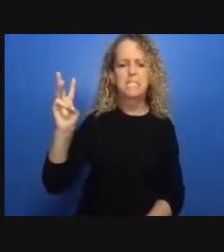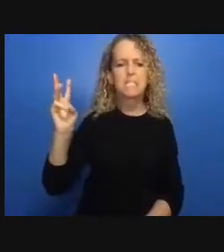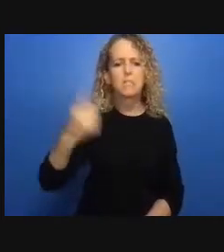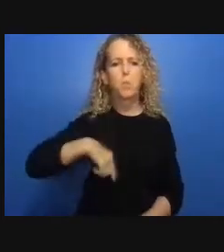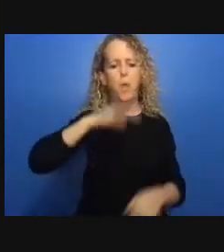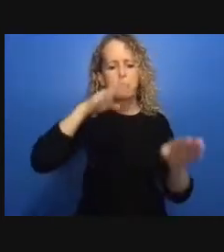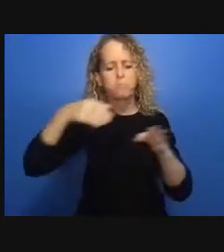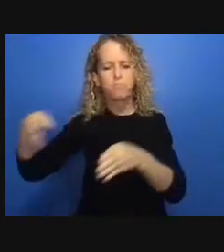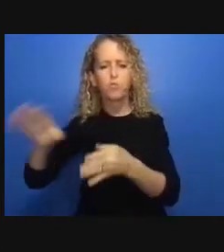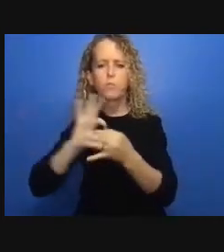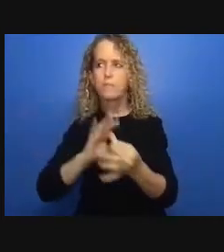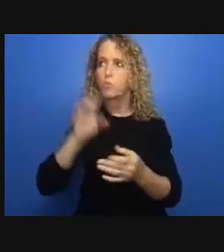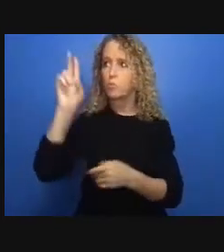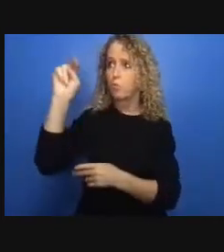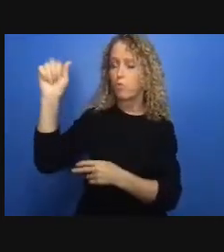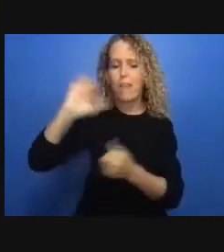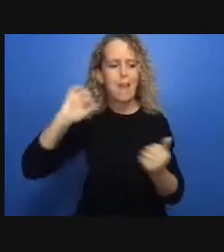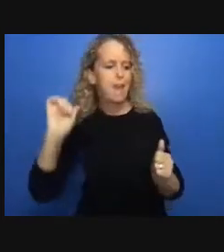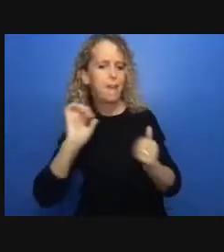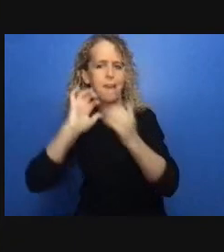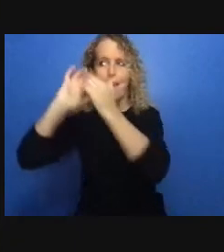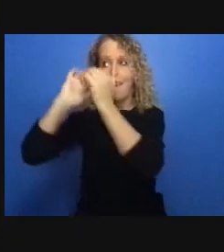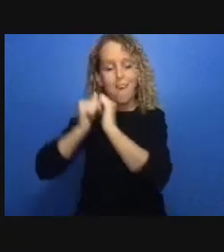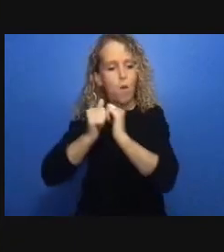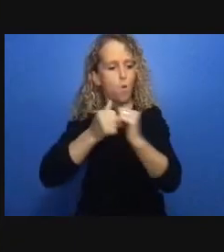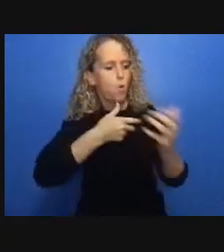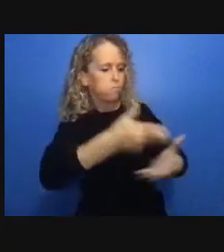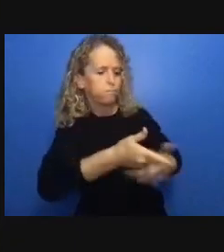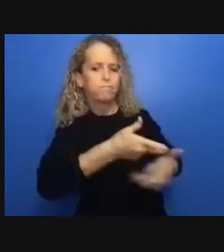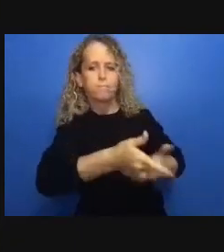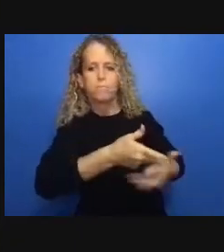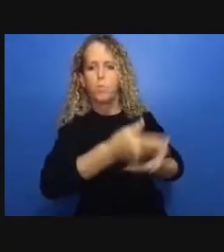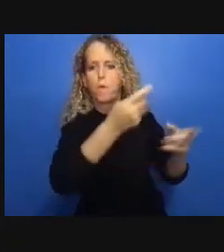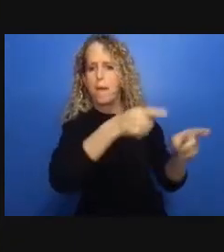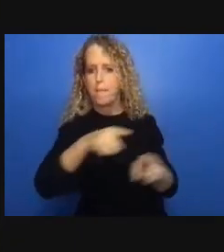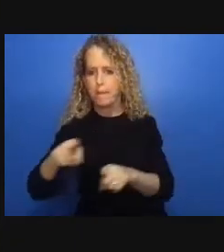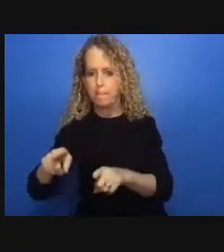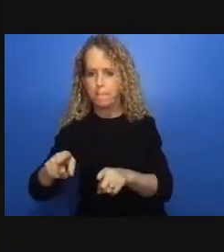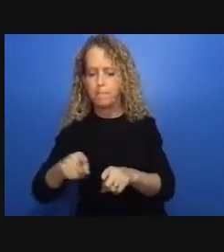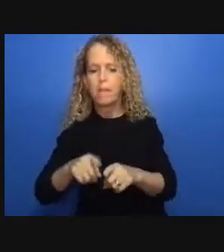and they did not get competitive funding with other organizations and it is unfortunate because